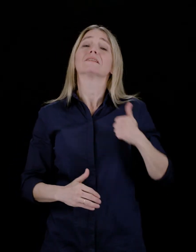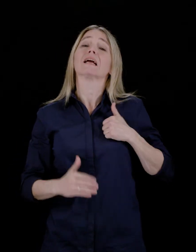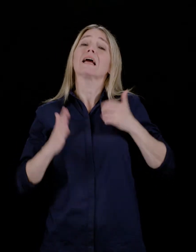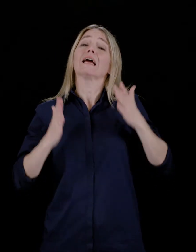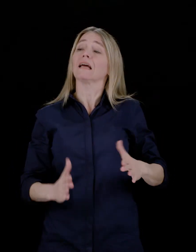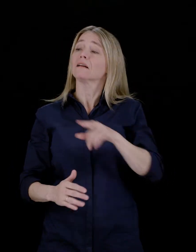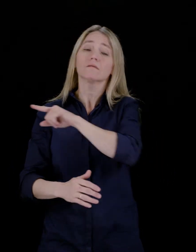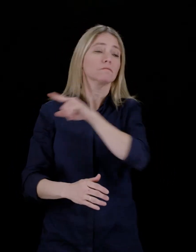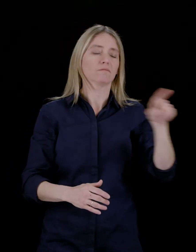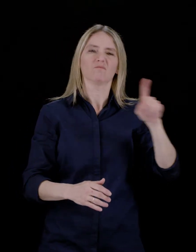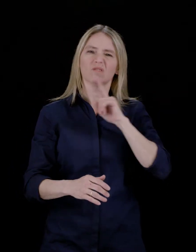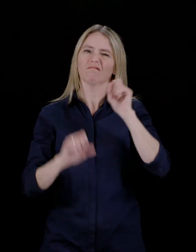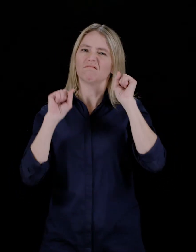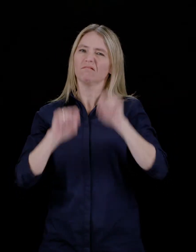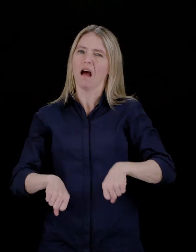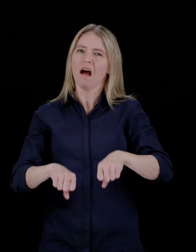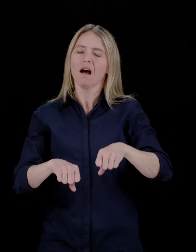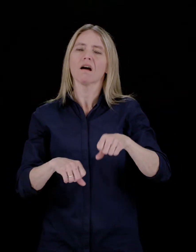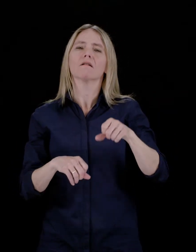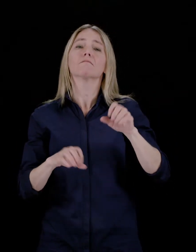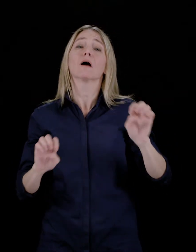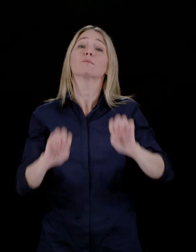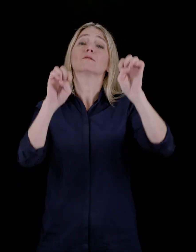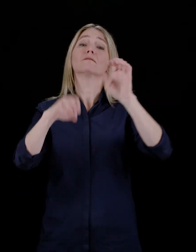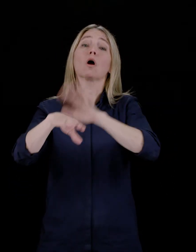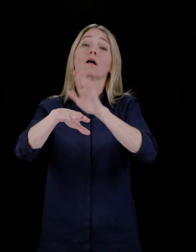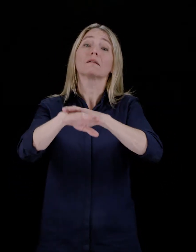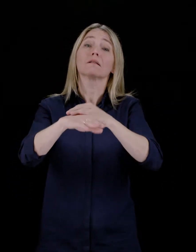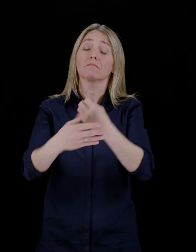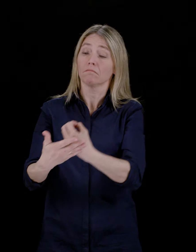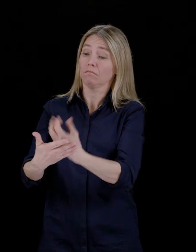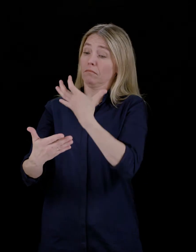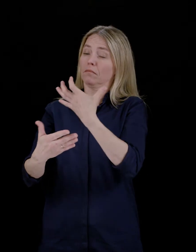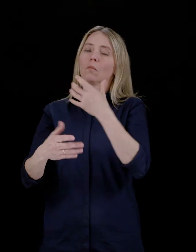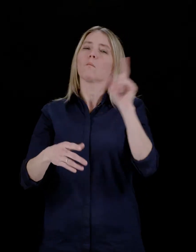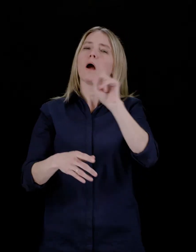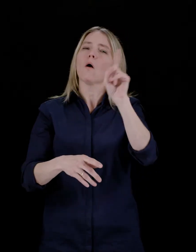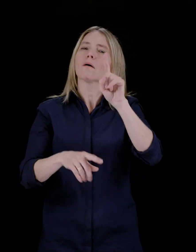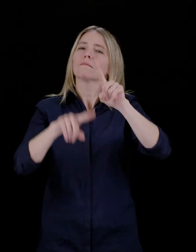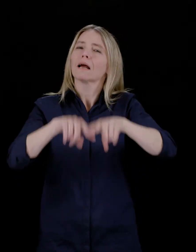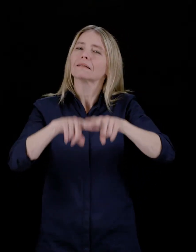Canadians can keep track of emergency alerts occurring in specific areas outside where